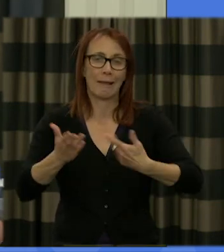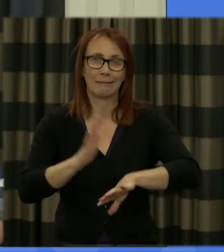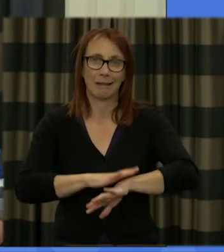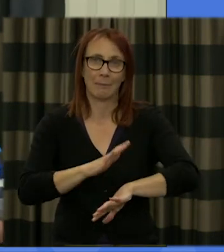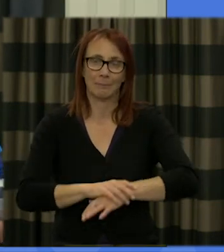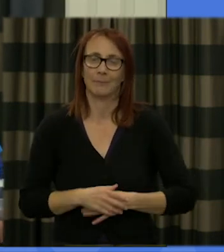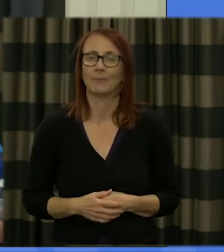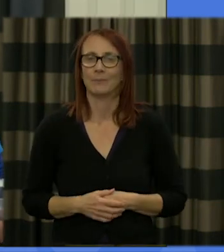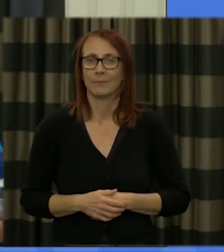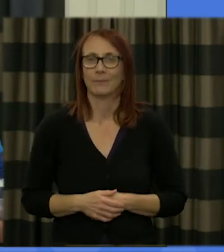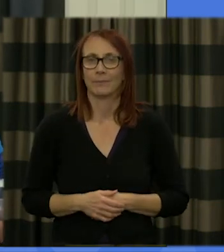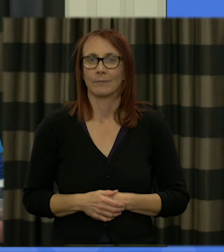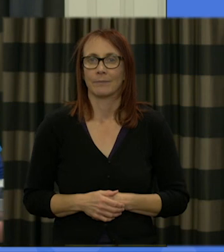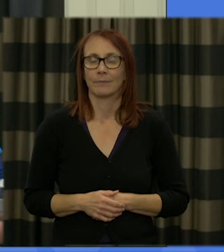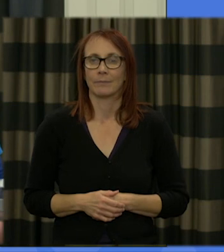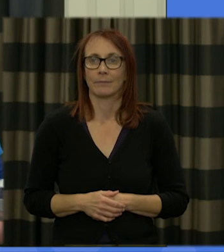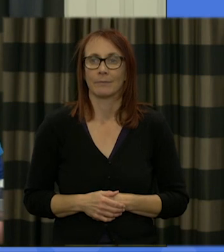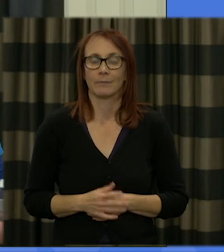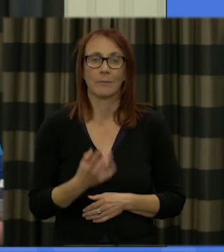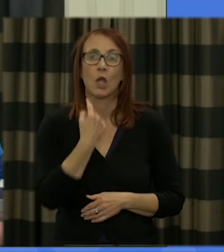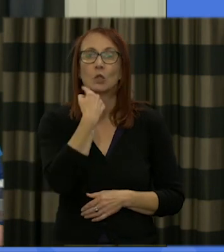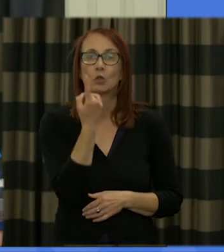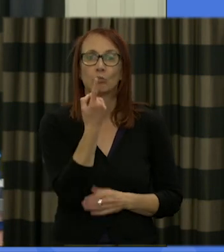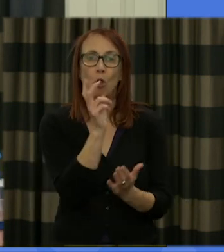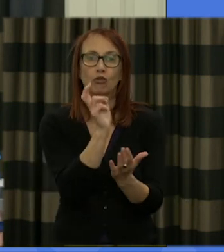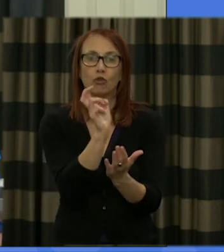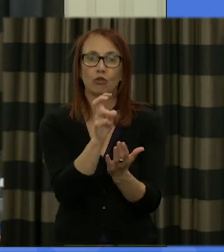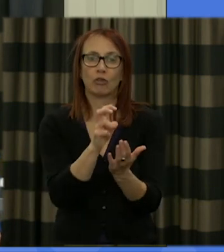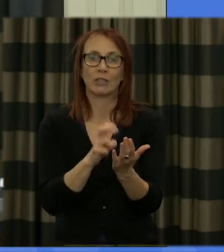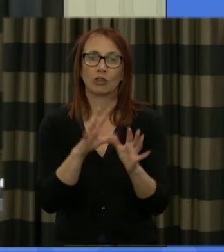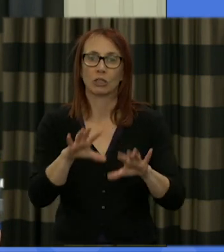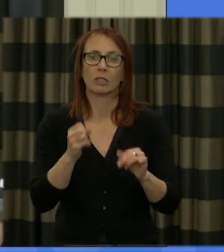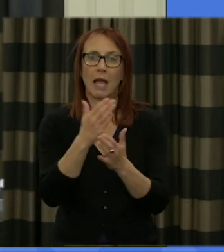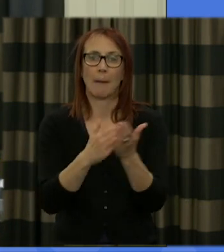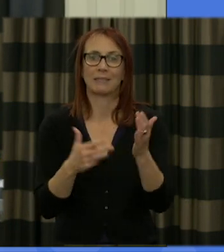we will be registering again tomorrow from 8:30 a.m. so please go to the